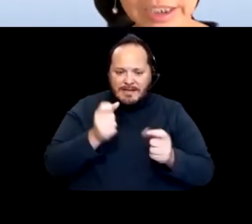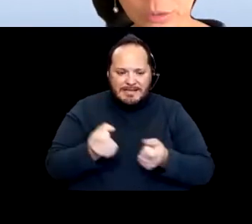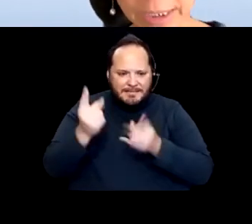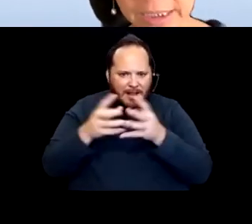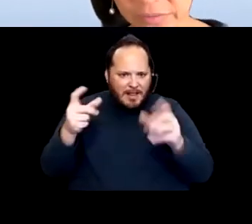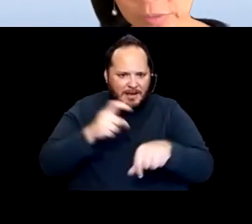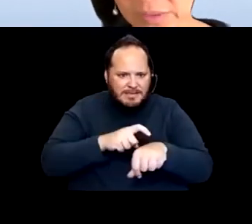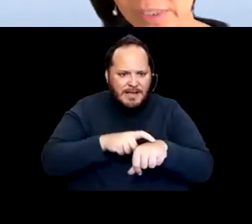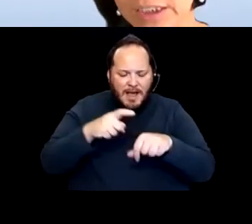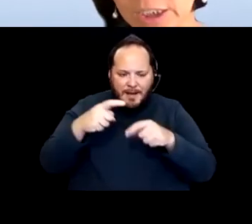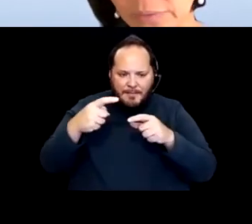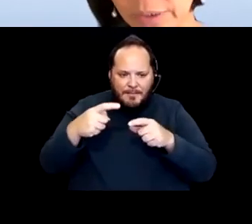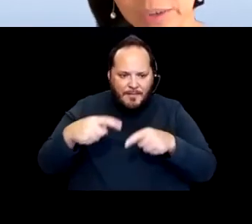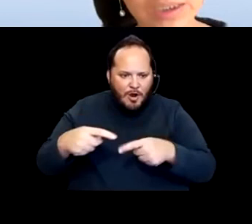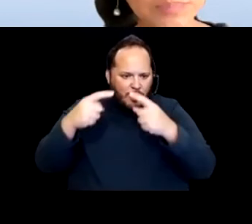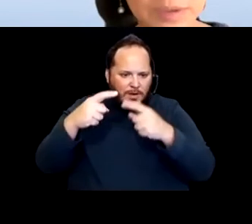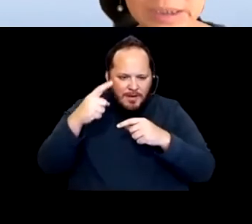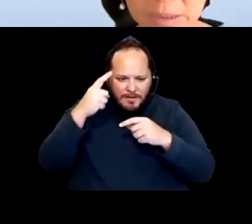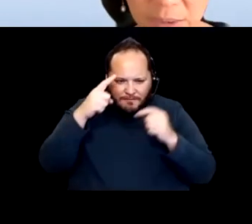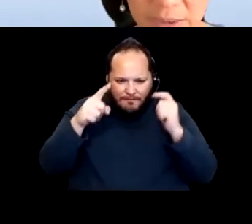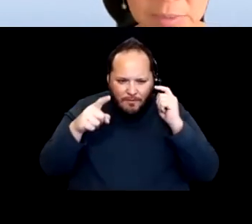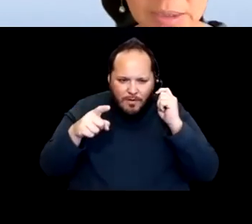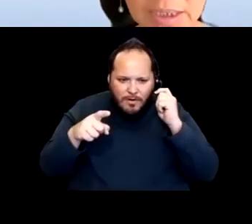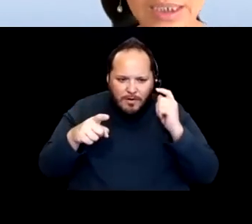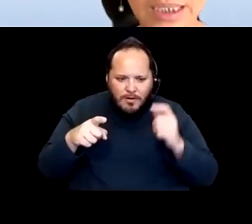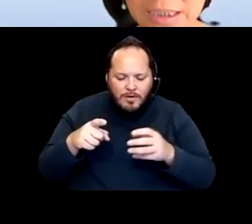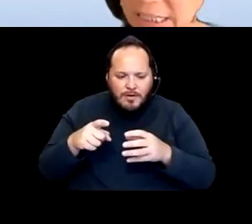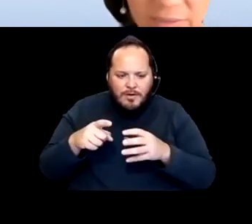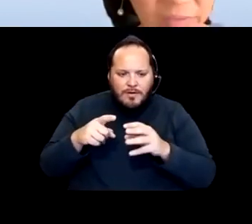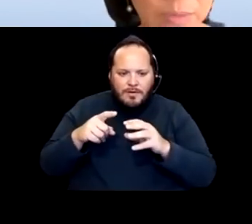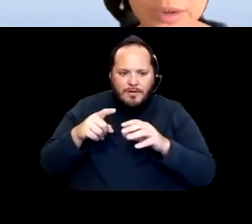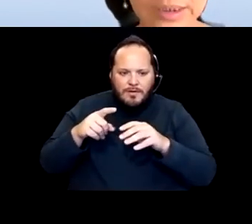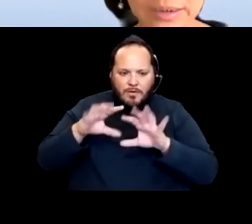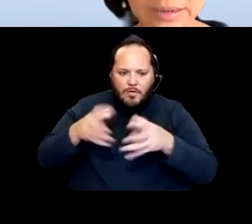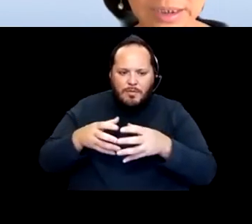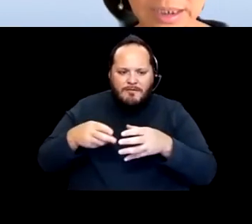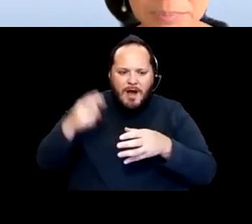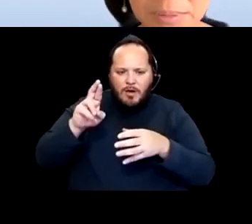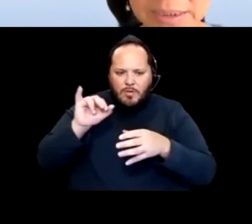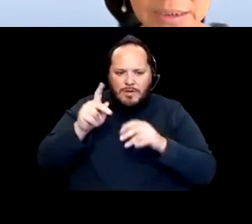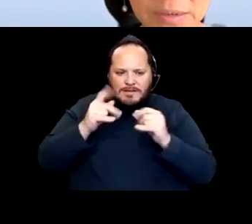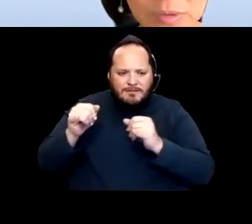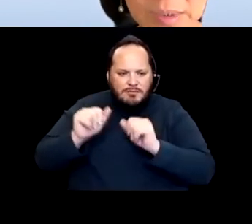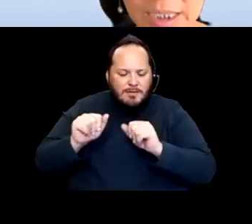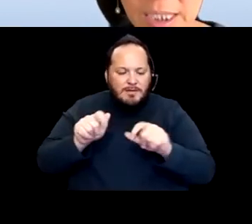and array of routes to vaccination for homeless persons as possible. And has actively worked on implementing those routes.